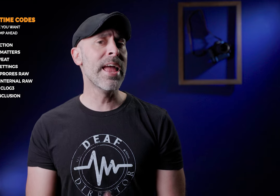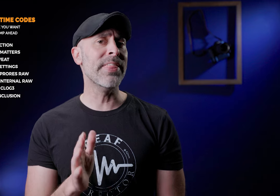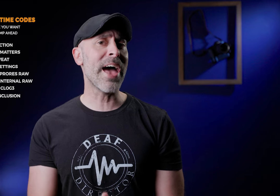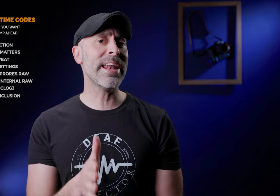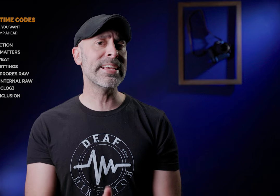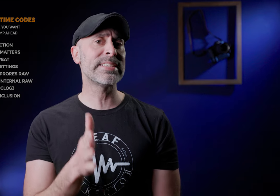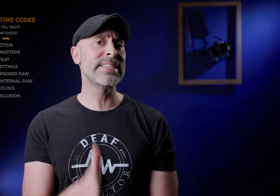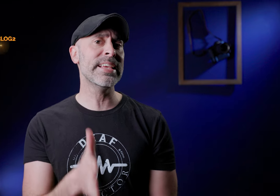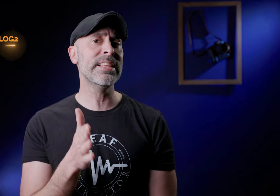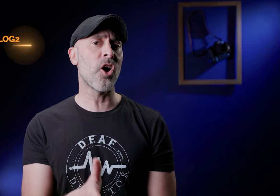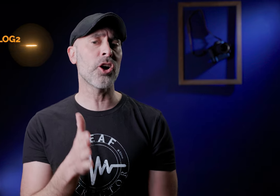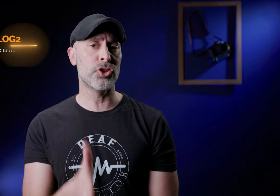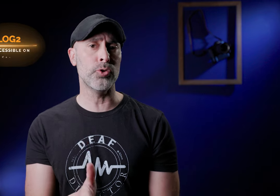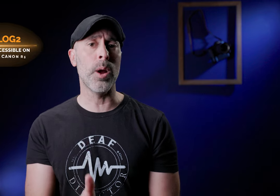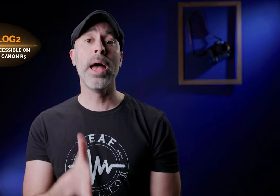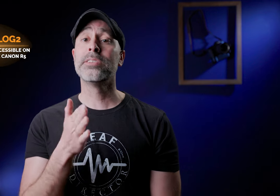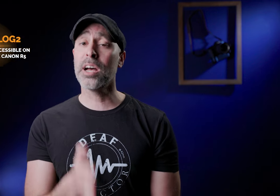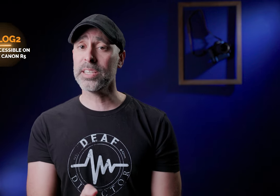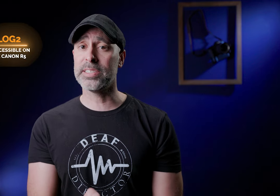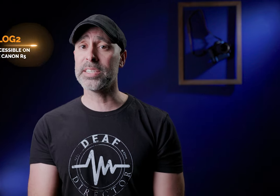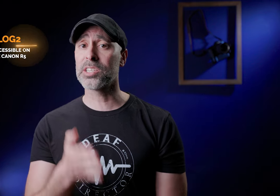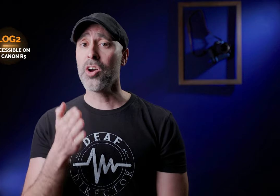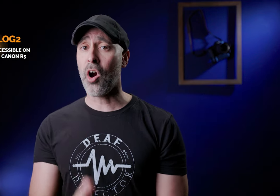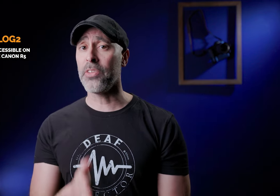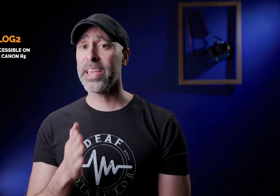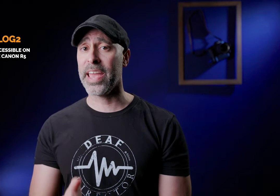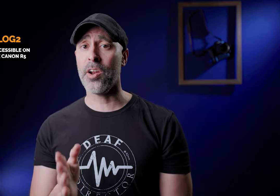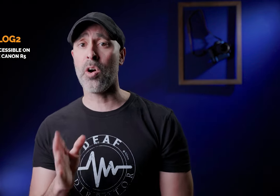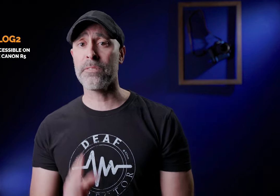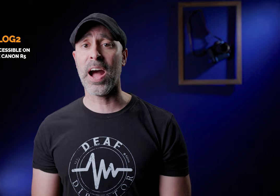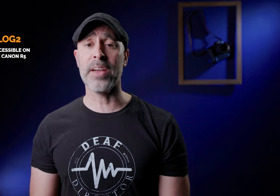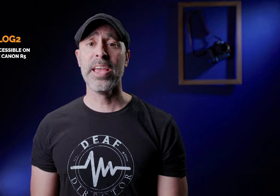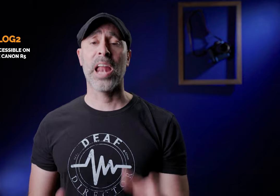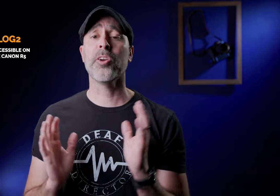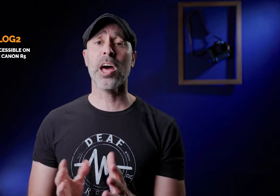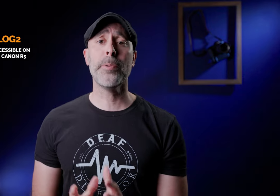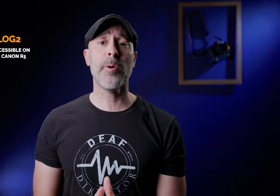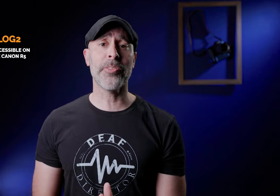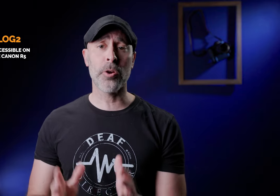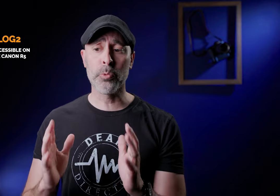and that is CLog2 does exist on the Canon R5 and I've heard a lot of people out there really